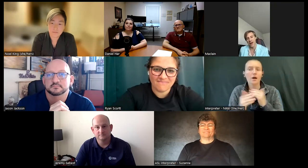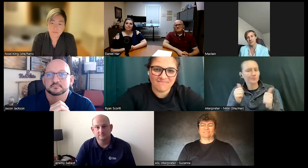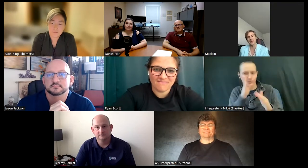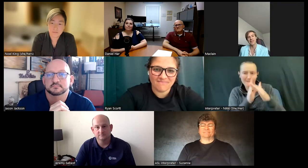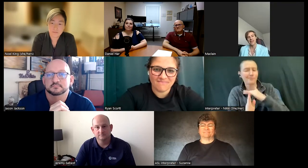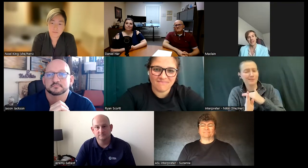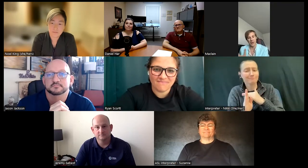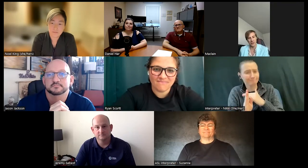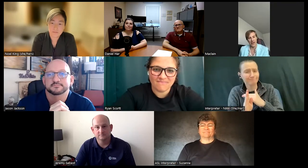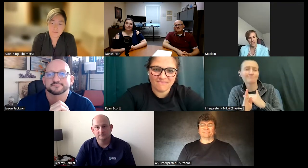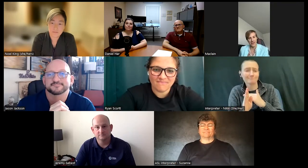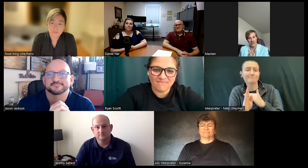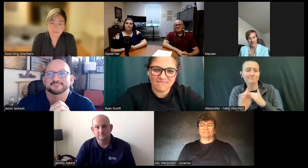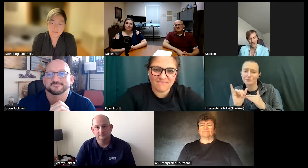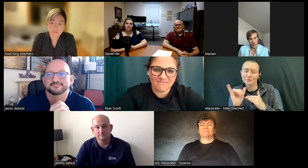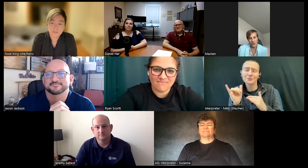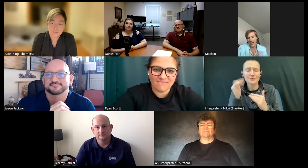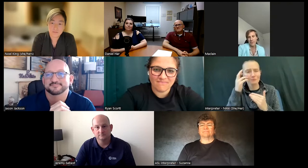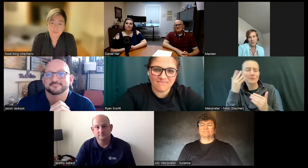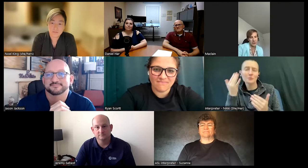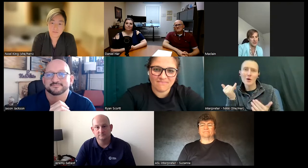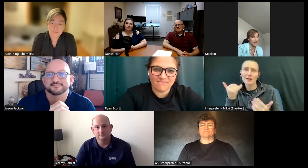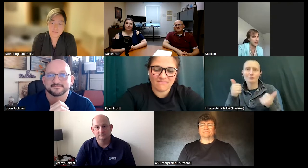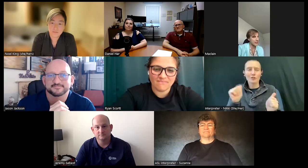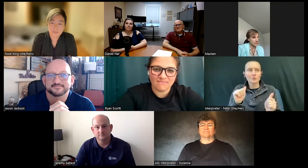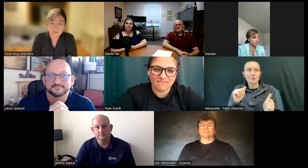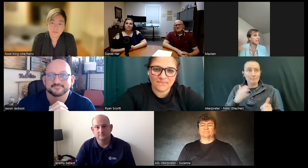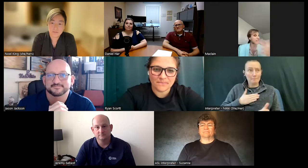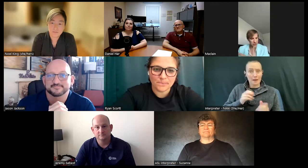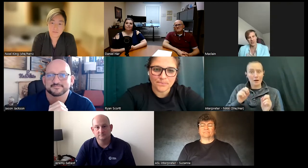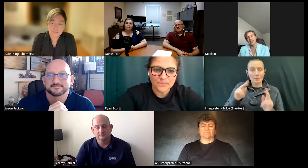as possible and that's why I try and uh use that opportunity to bring as much